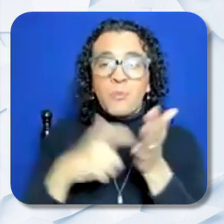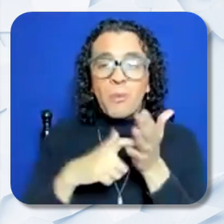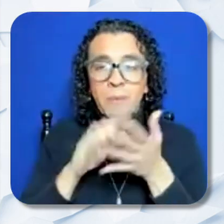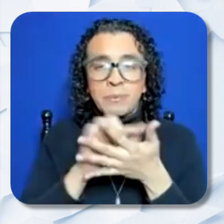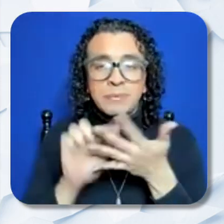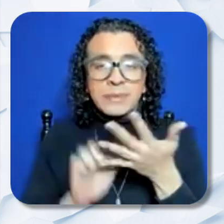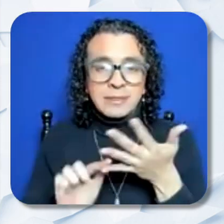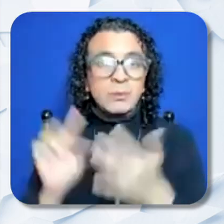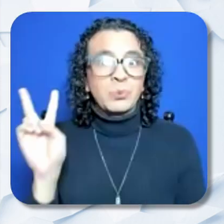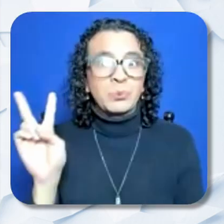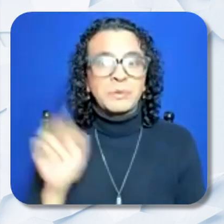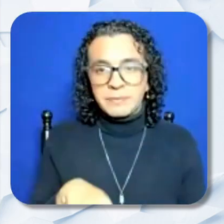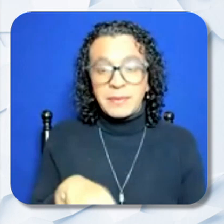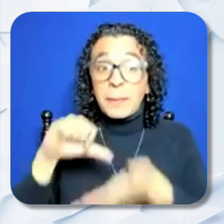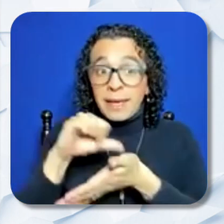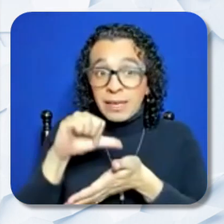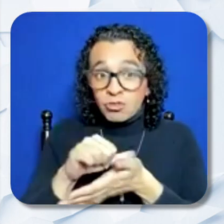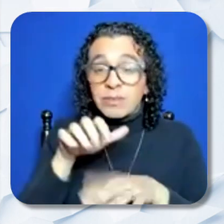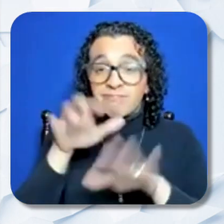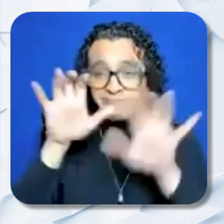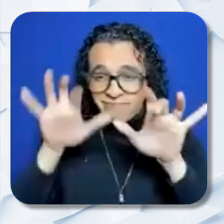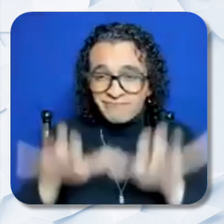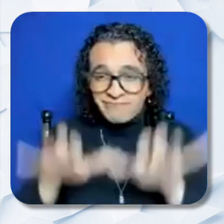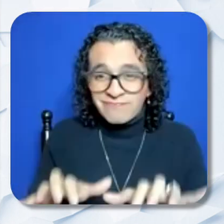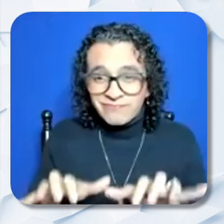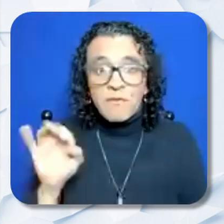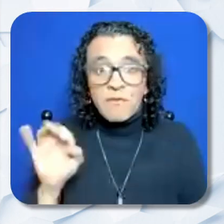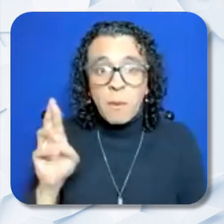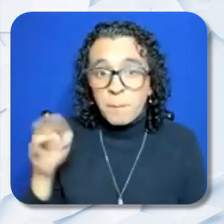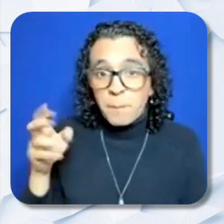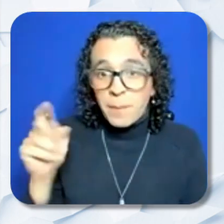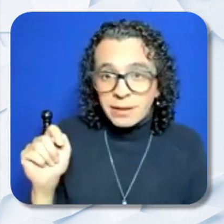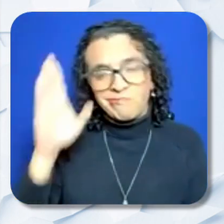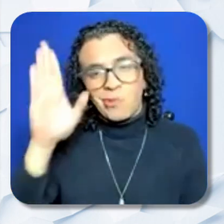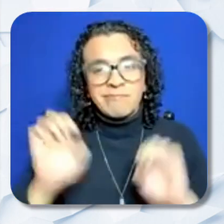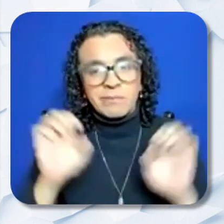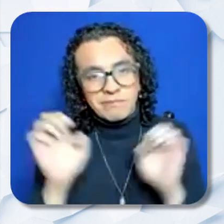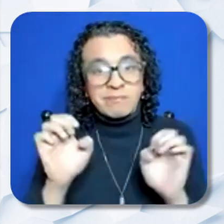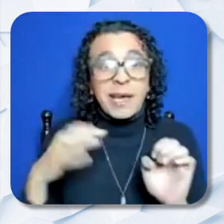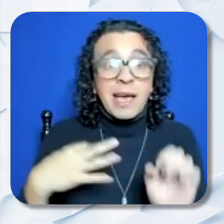Page length and formatting requirements will be evaluated. Applications that do not adhere to the